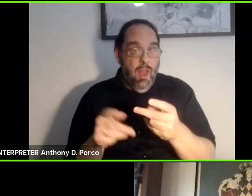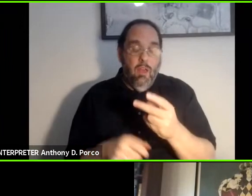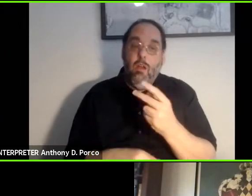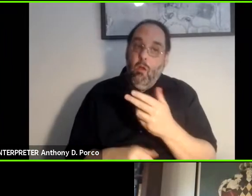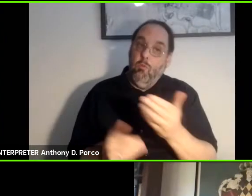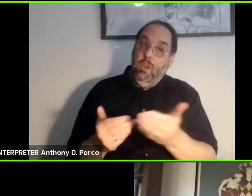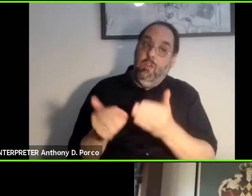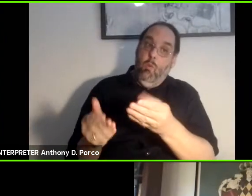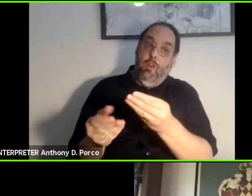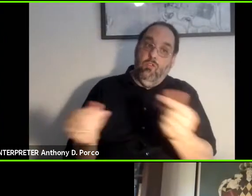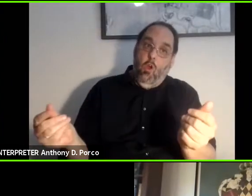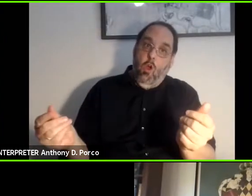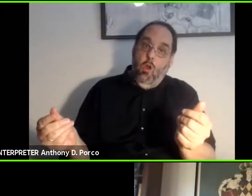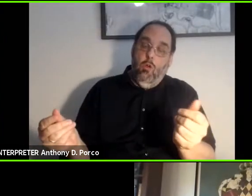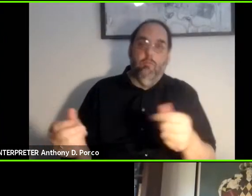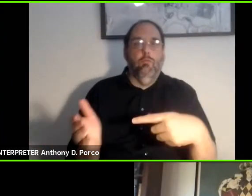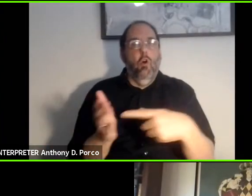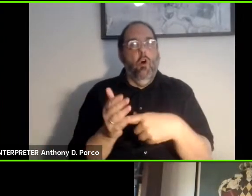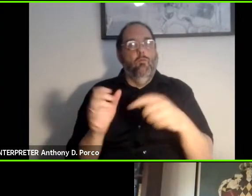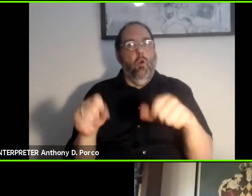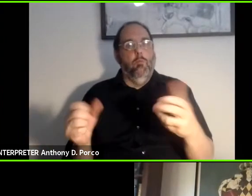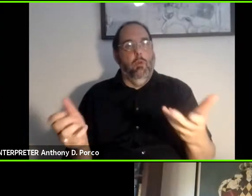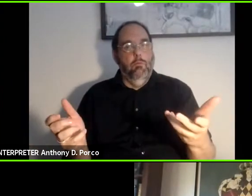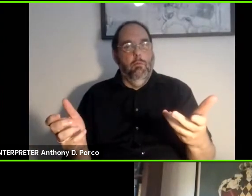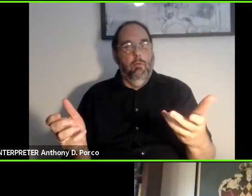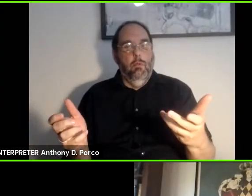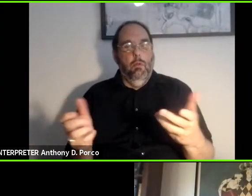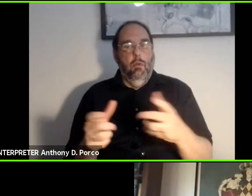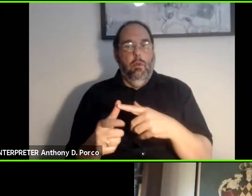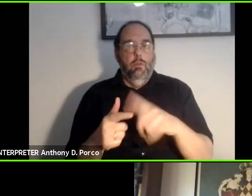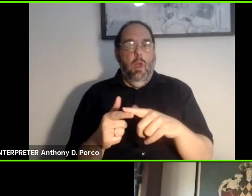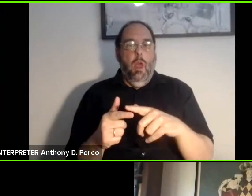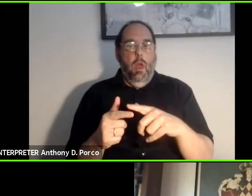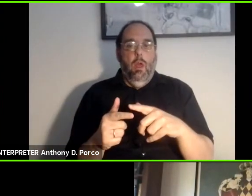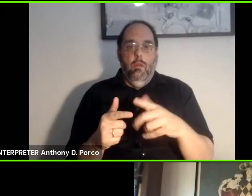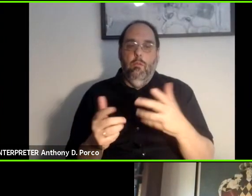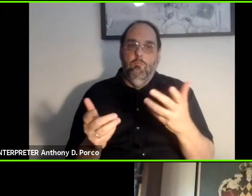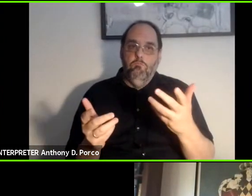it that is affordable that in fact there are a lot of people having the problem,